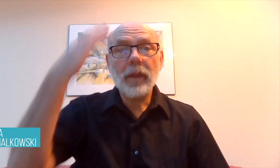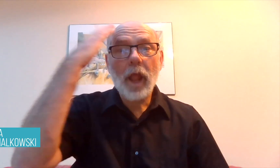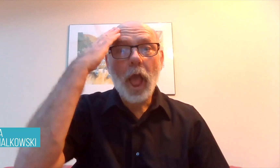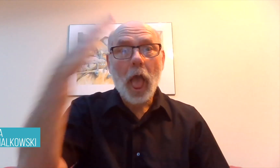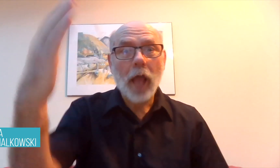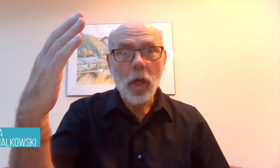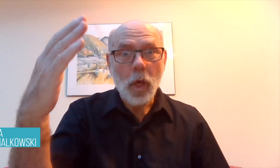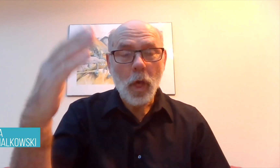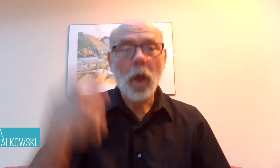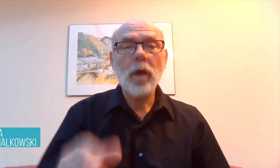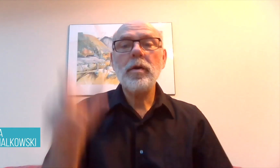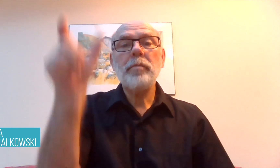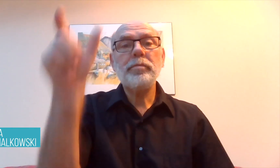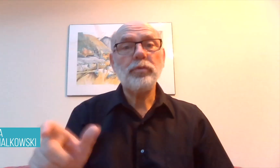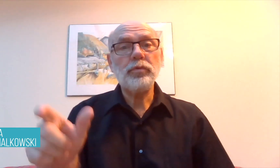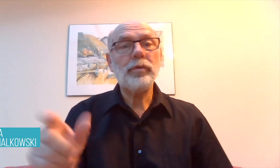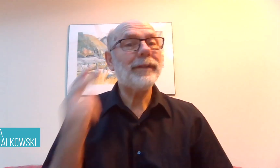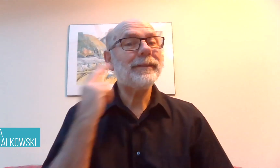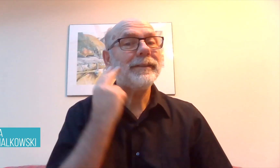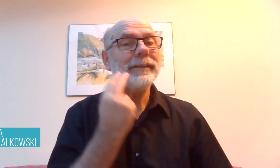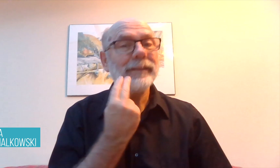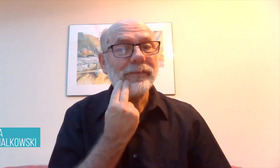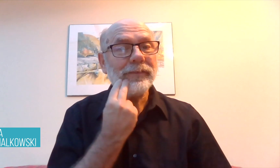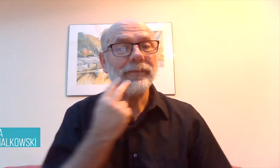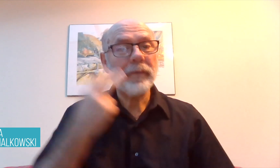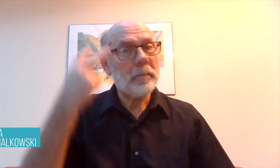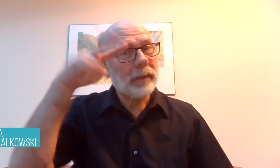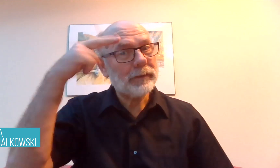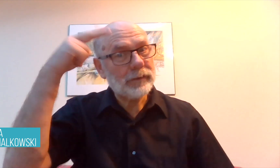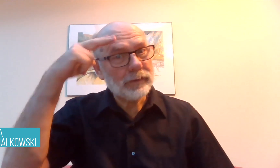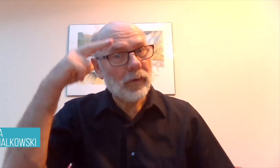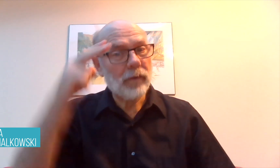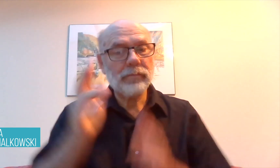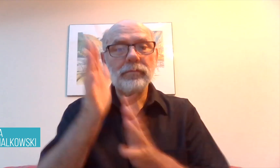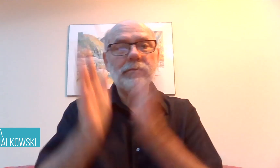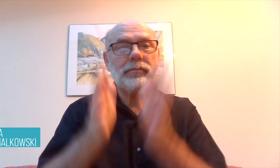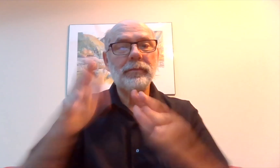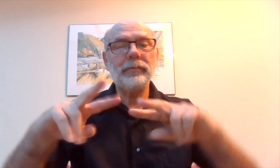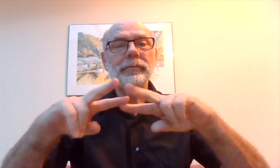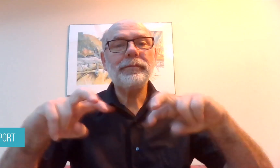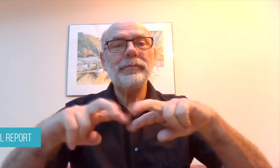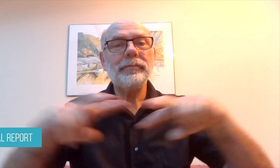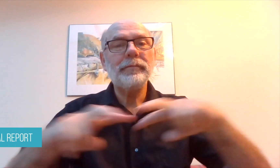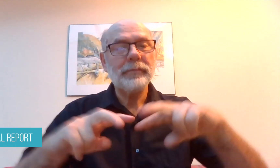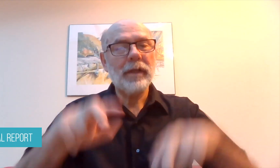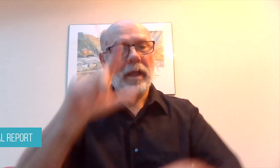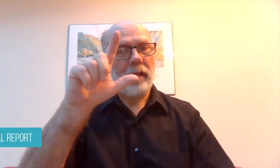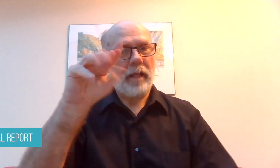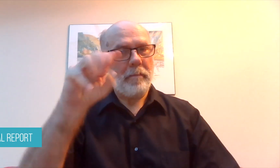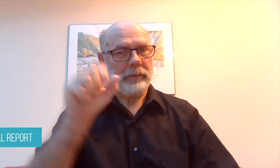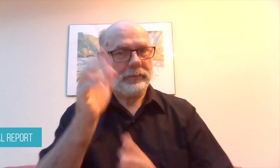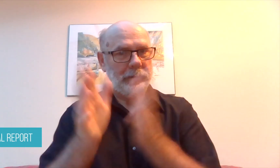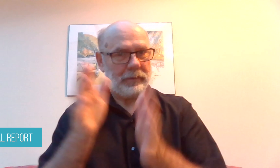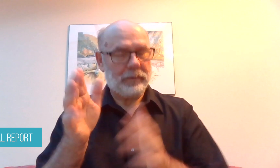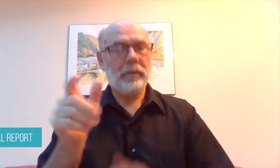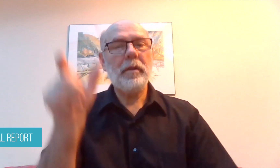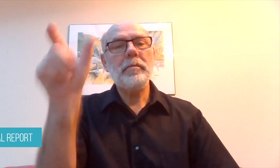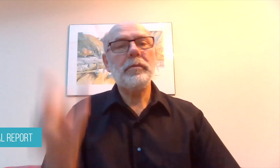Hello! A Deaf Mexican Sign Language (LMS) researcher,